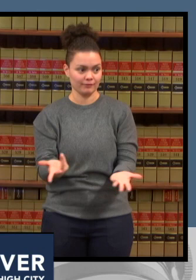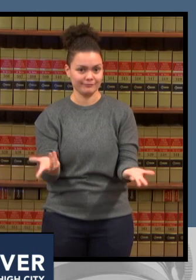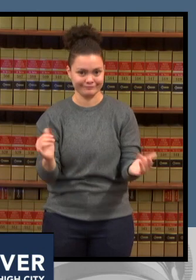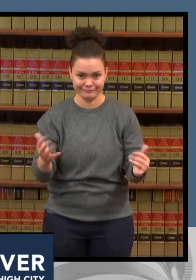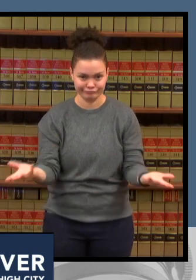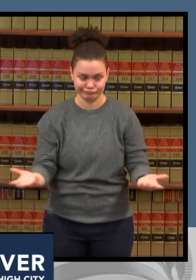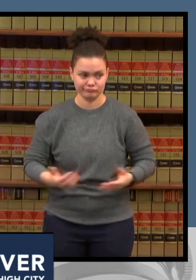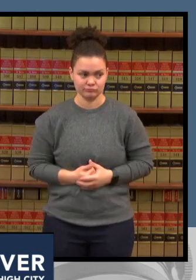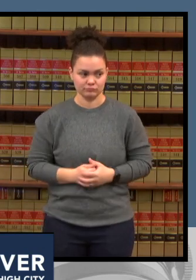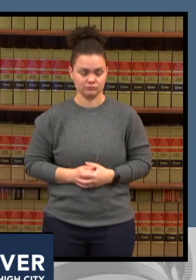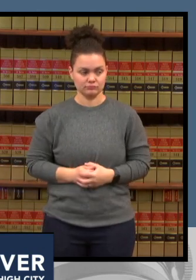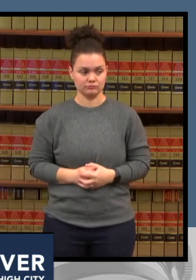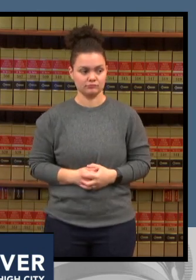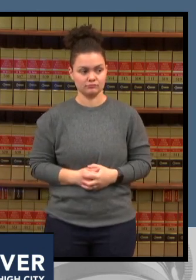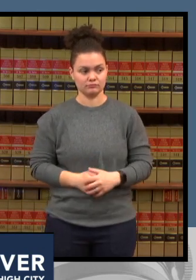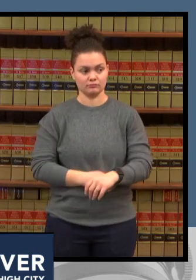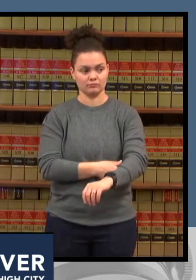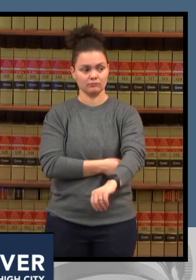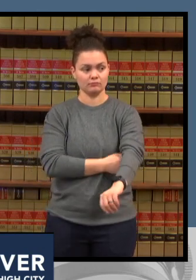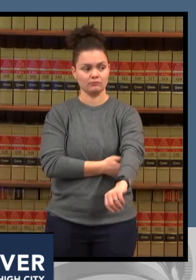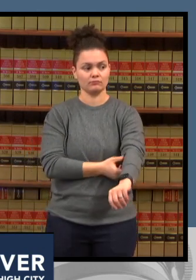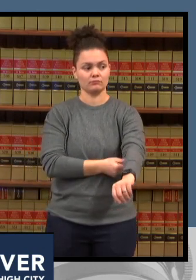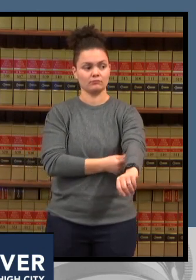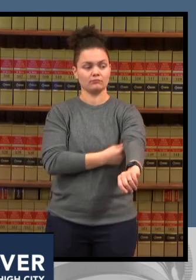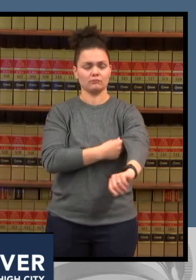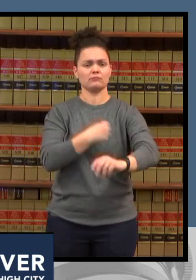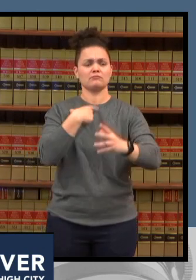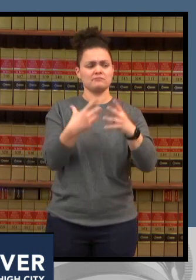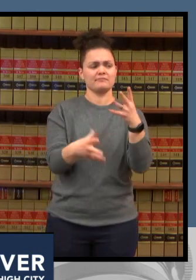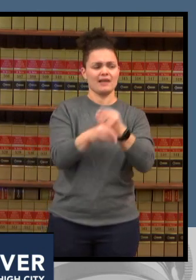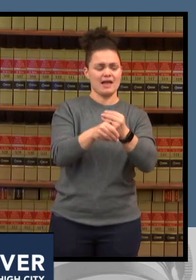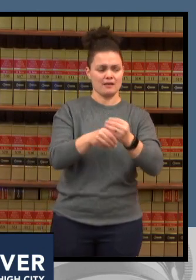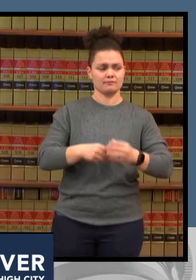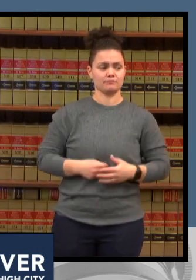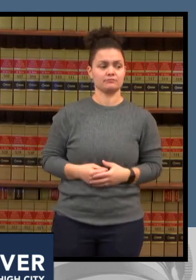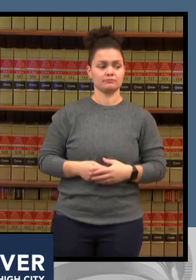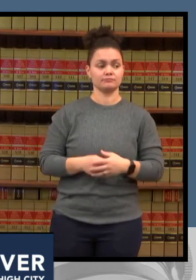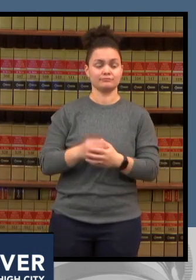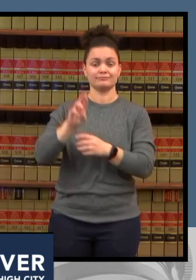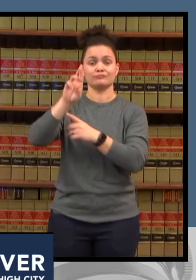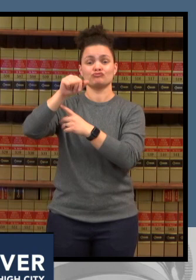will also acknowledge what i think we're all aware of that the rapid home test idea which i think has